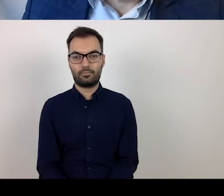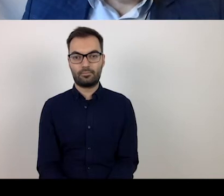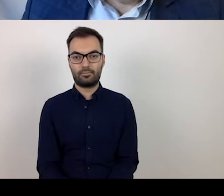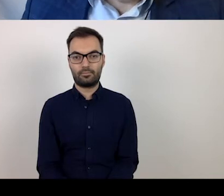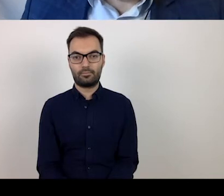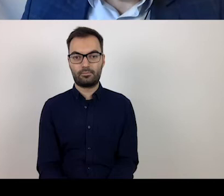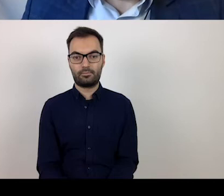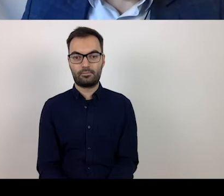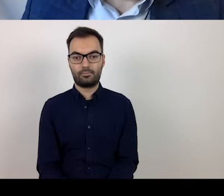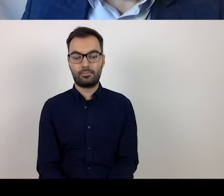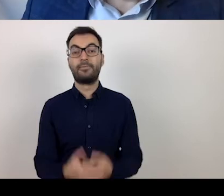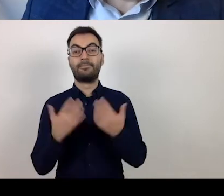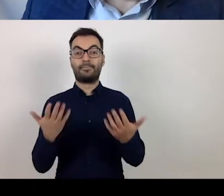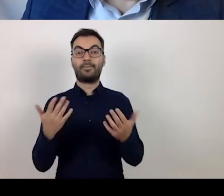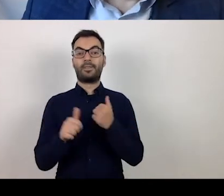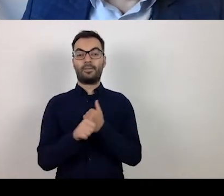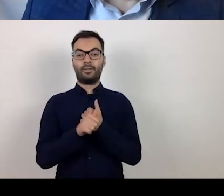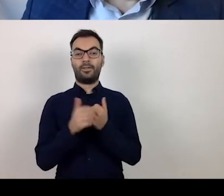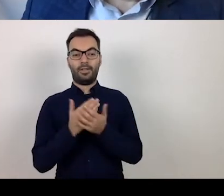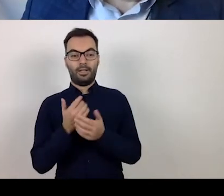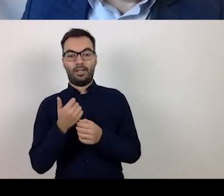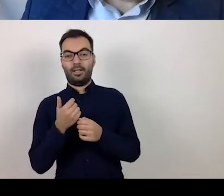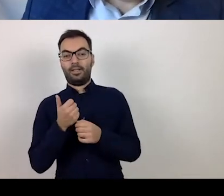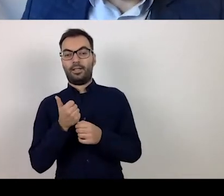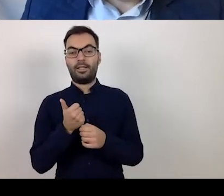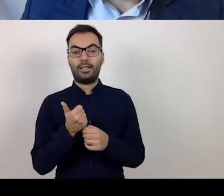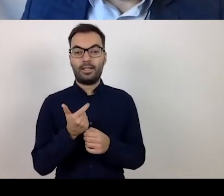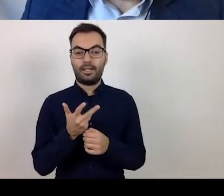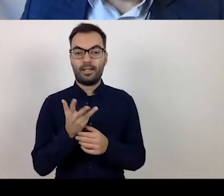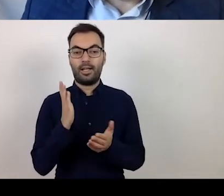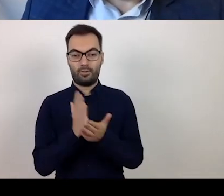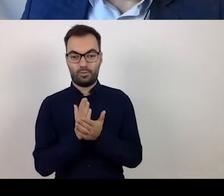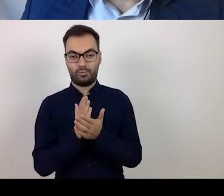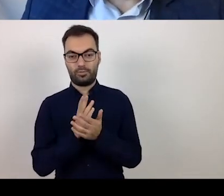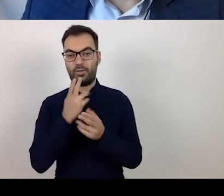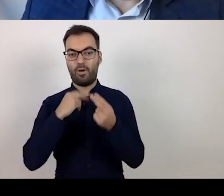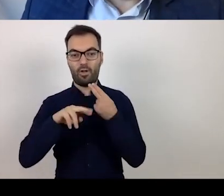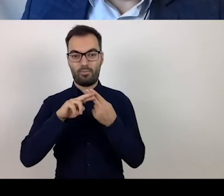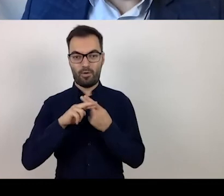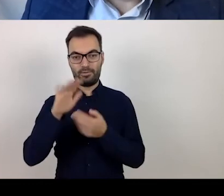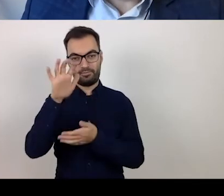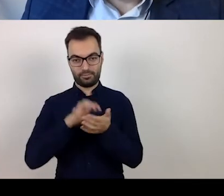We have some opinions on the chat.